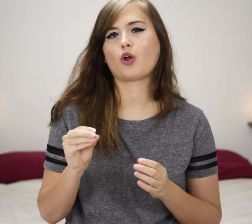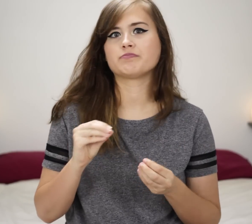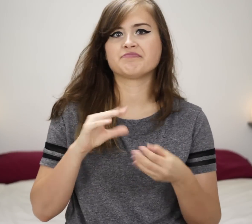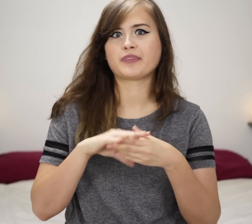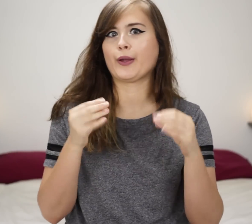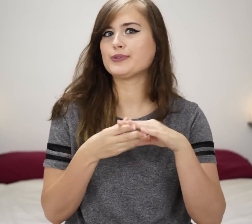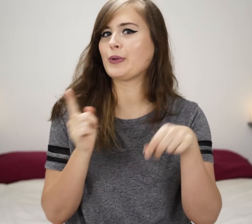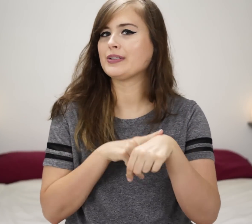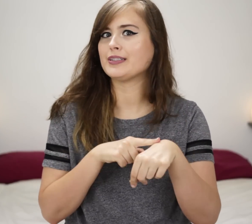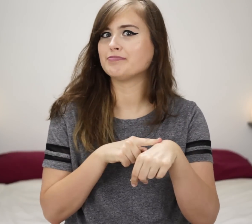So, storytime.